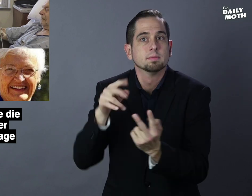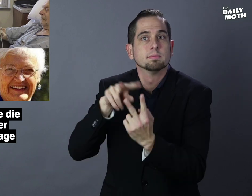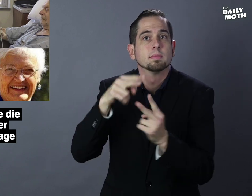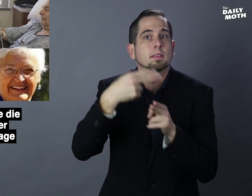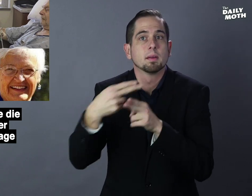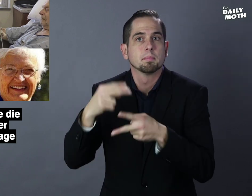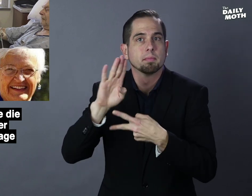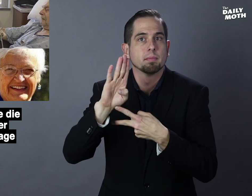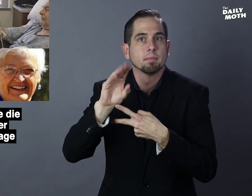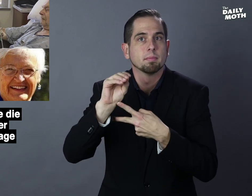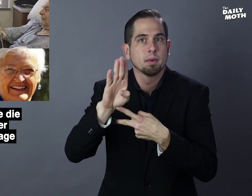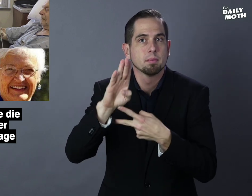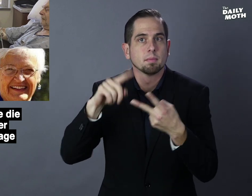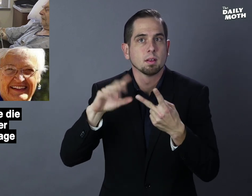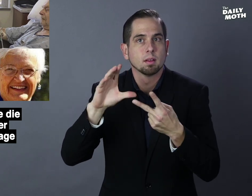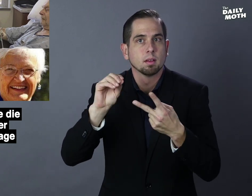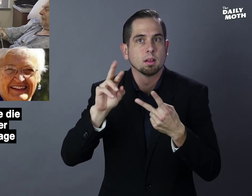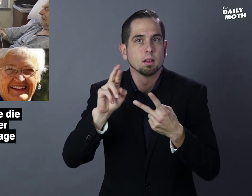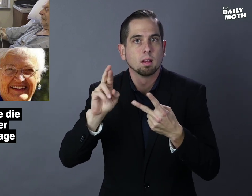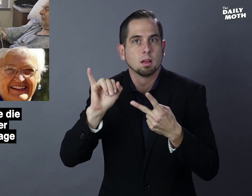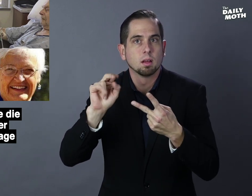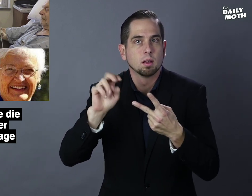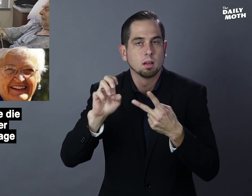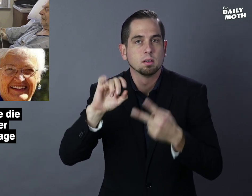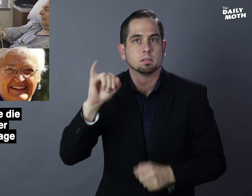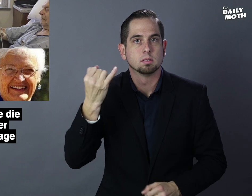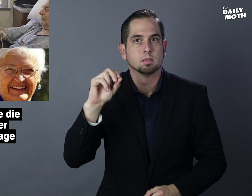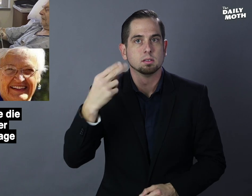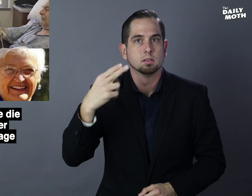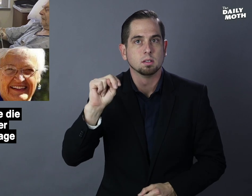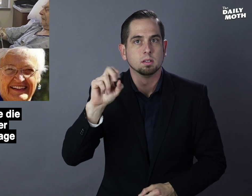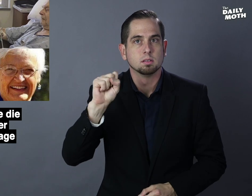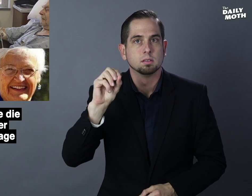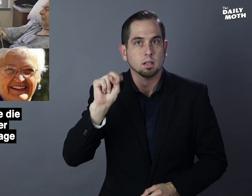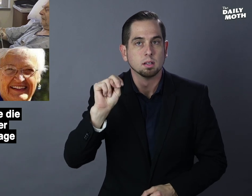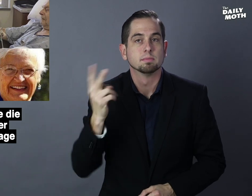Their names were Bob and Corrine Johnson